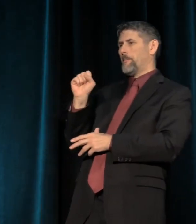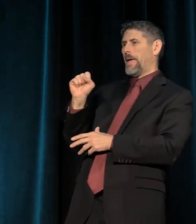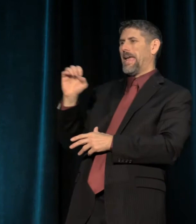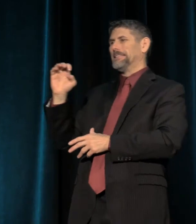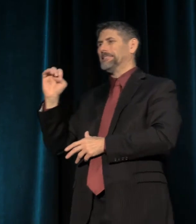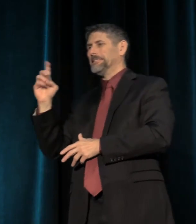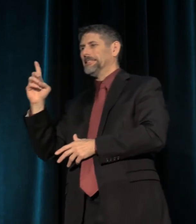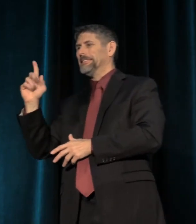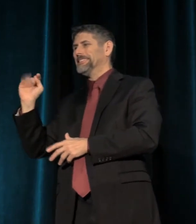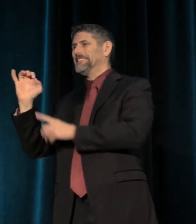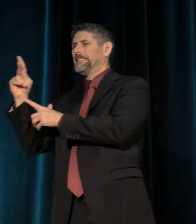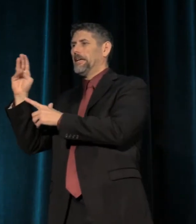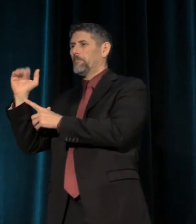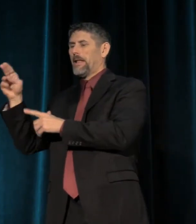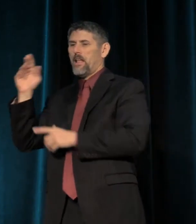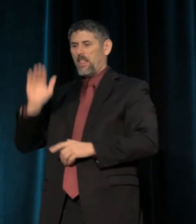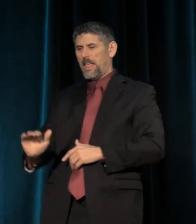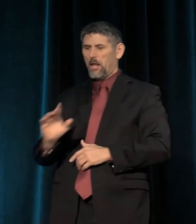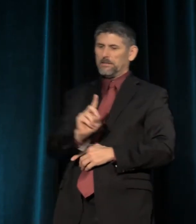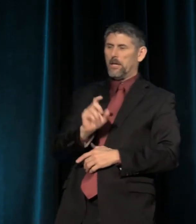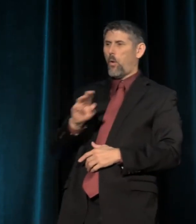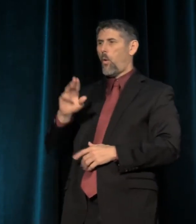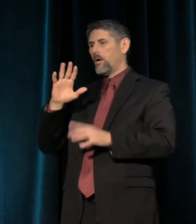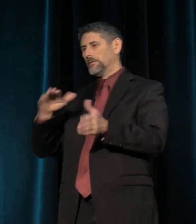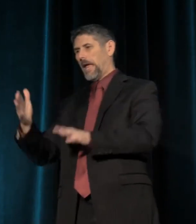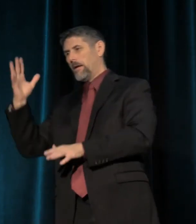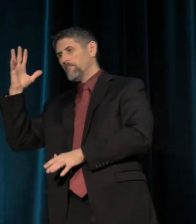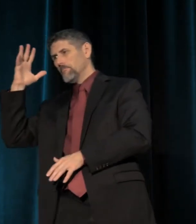and I wonder what Lil B or Dead Prez would think of that.